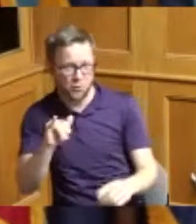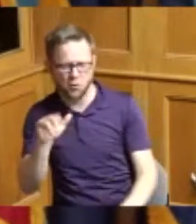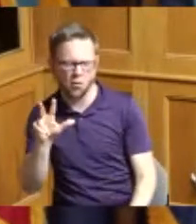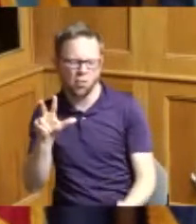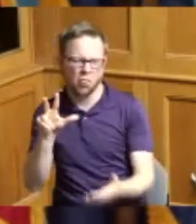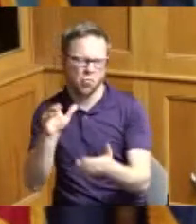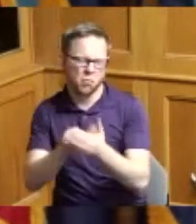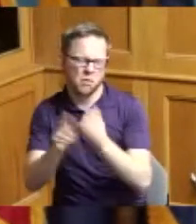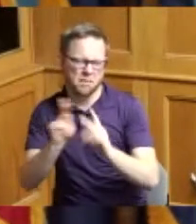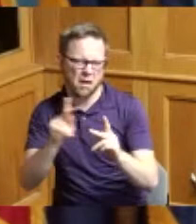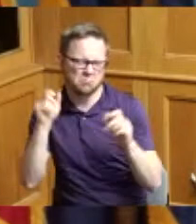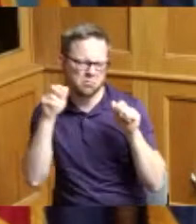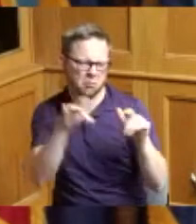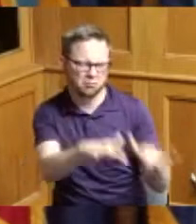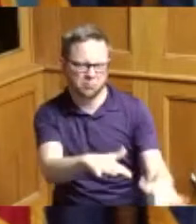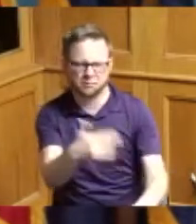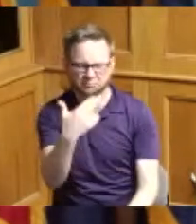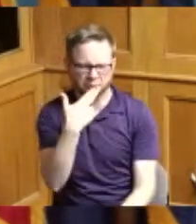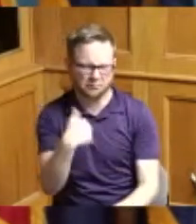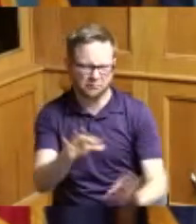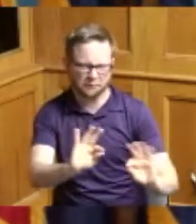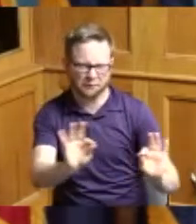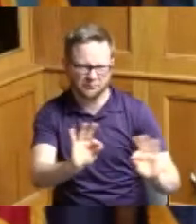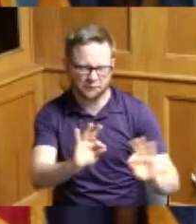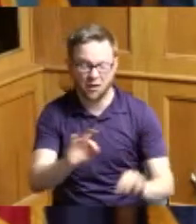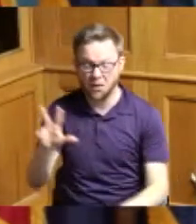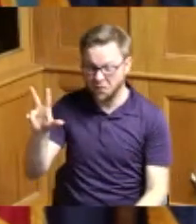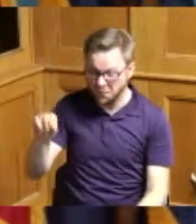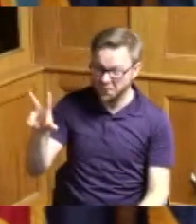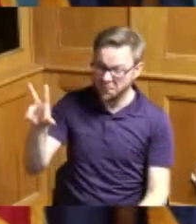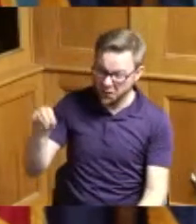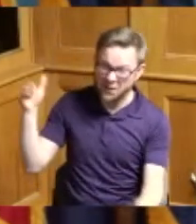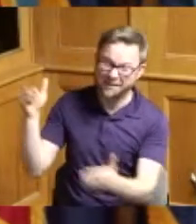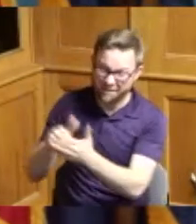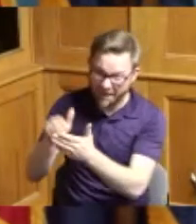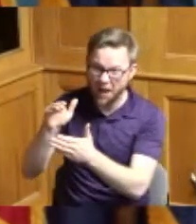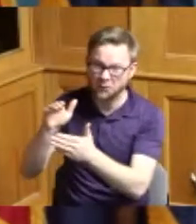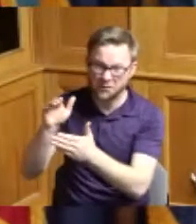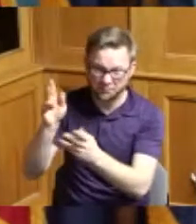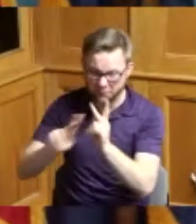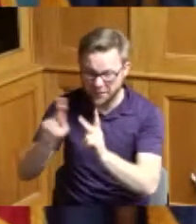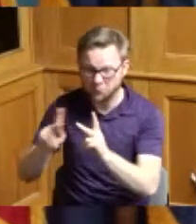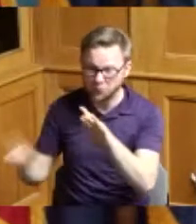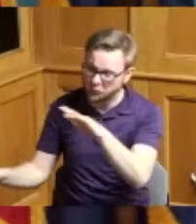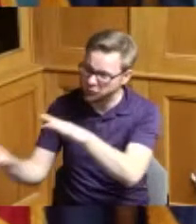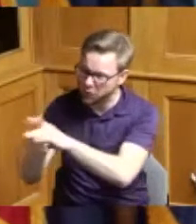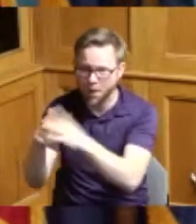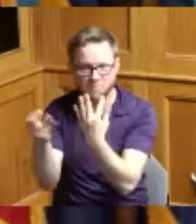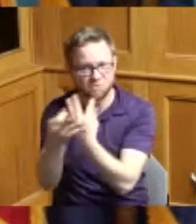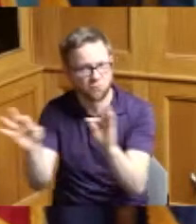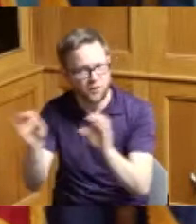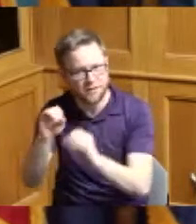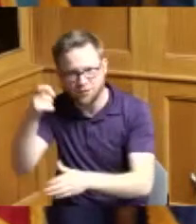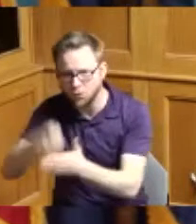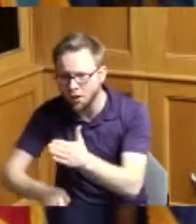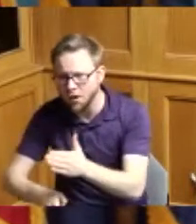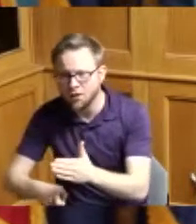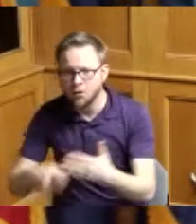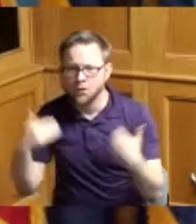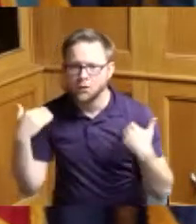30,000 fans showed up inside Paul Brown Stadium free of charge and it was just spectacular